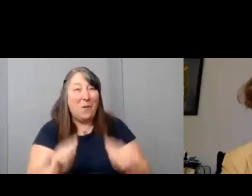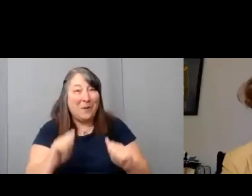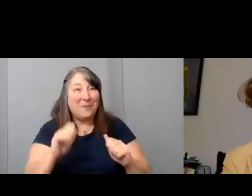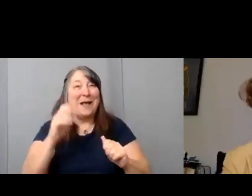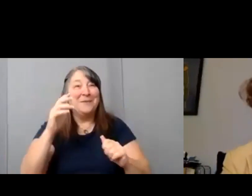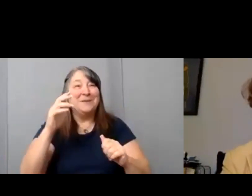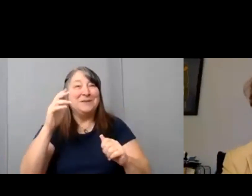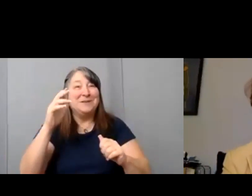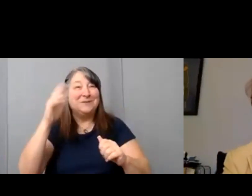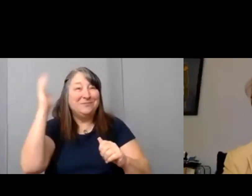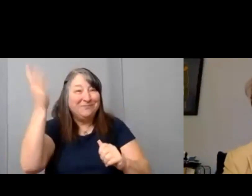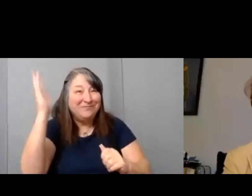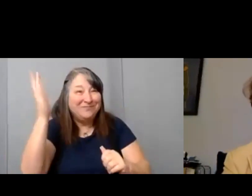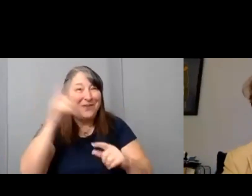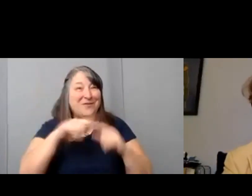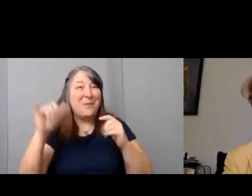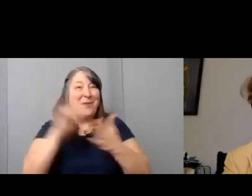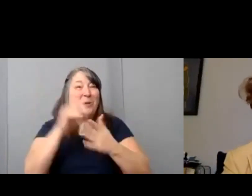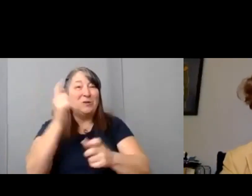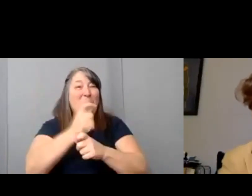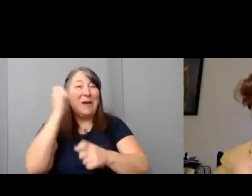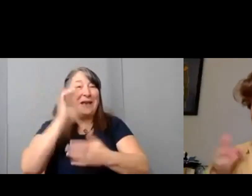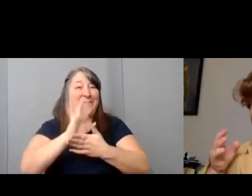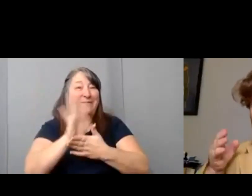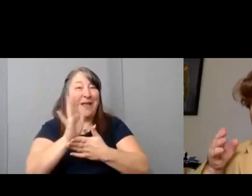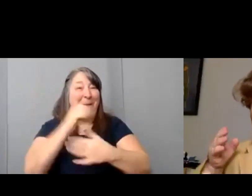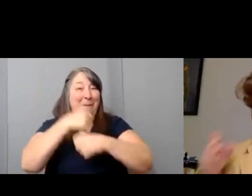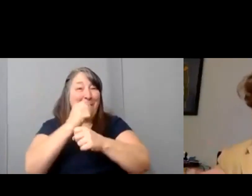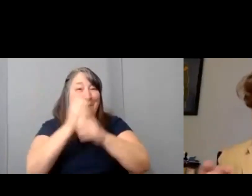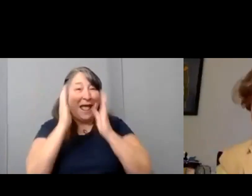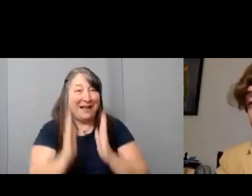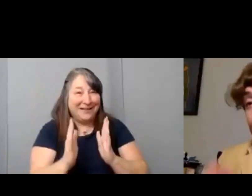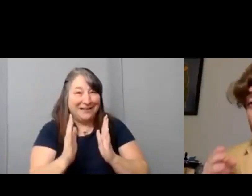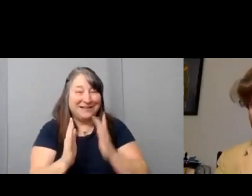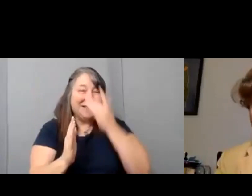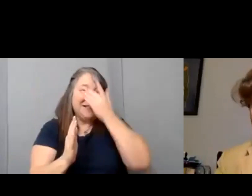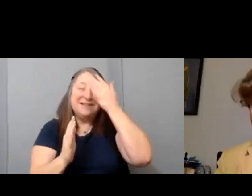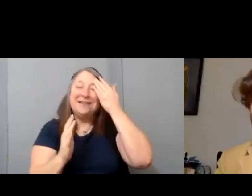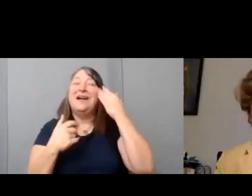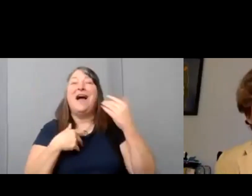Uh and I I'd like to uh bring up a long time supporter.